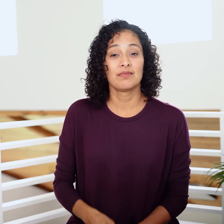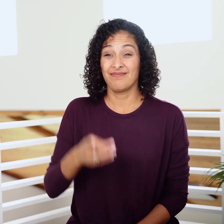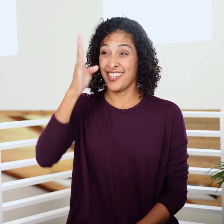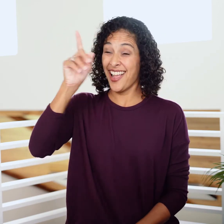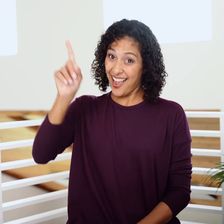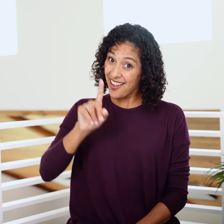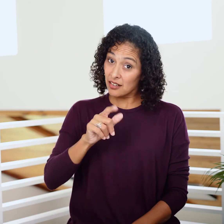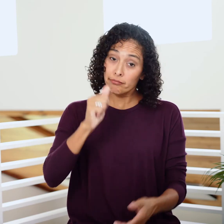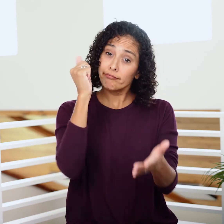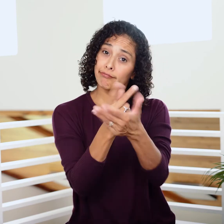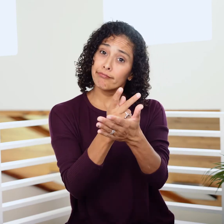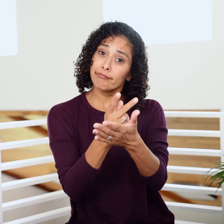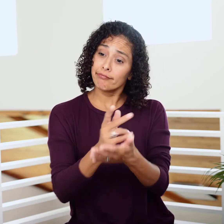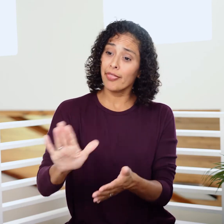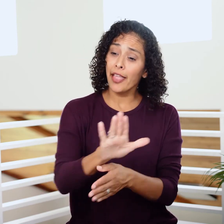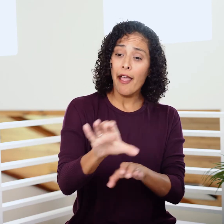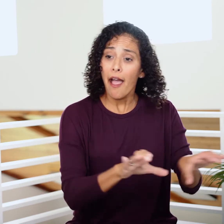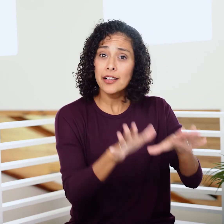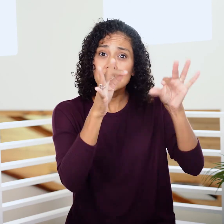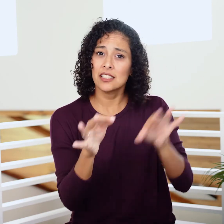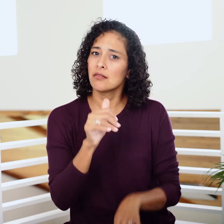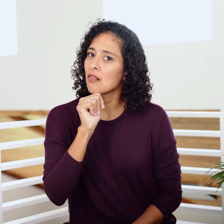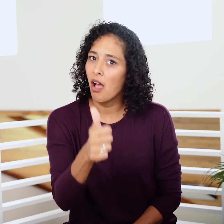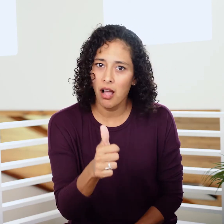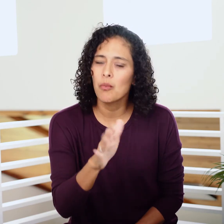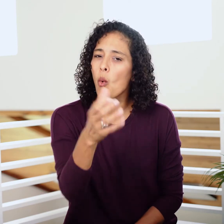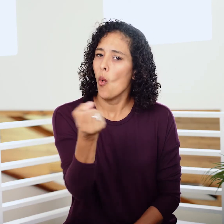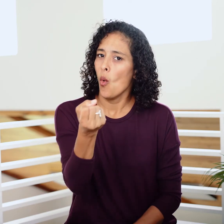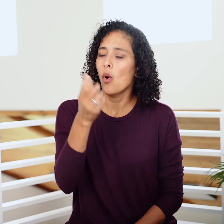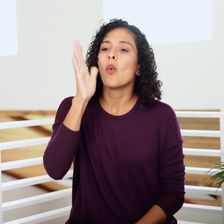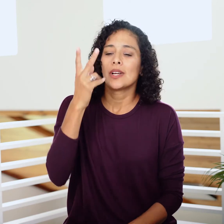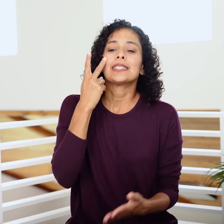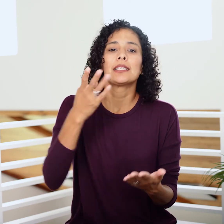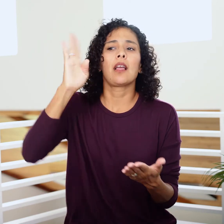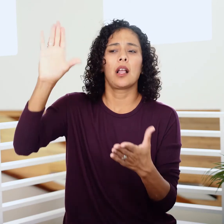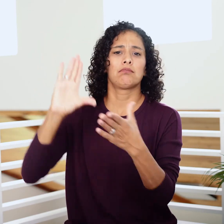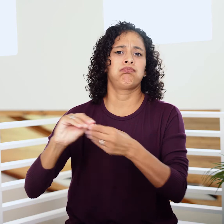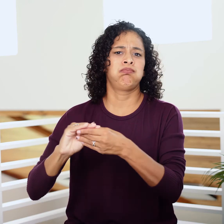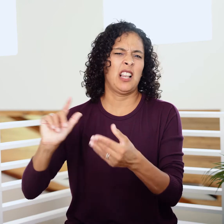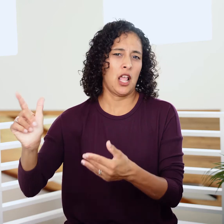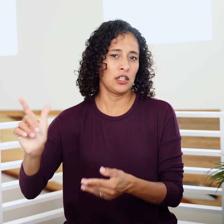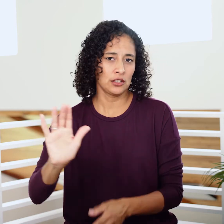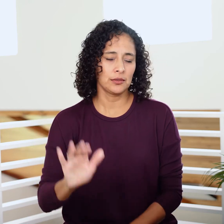God never endorses their actions; in fact, we’ll see more about God’s response to this later.